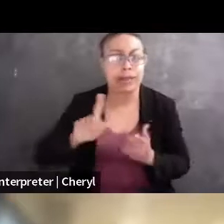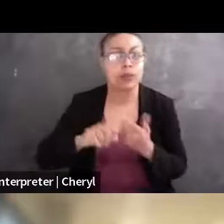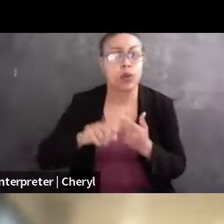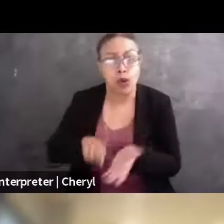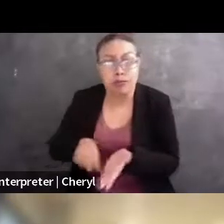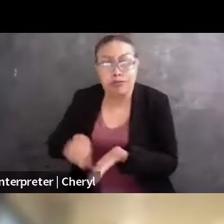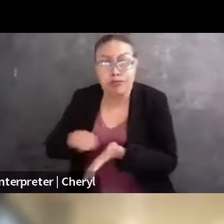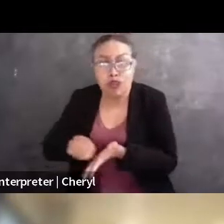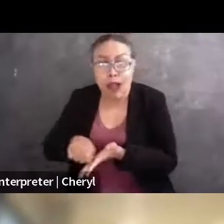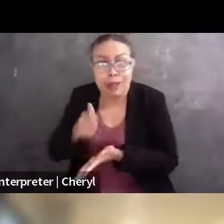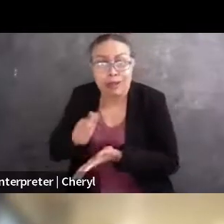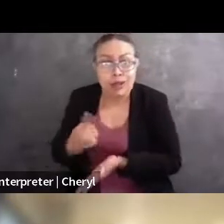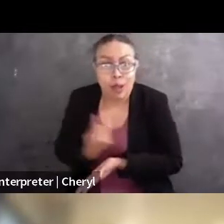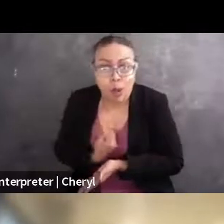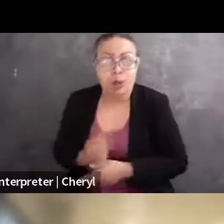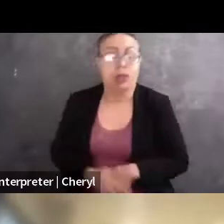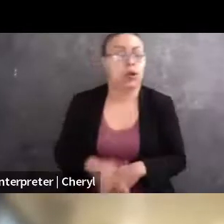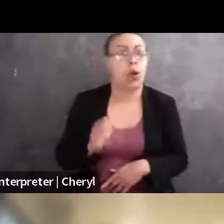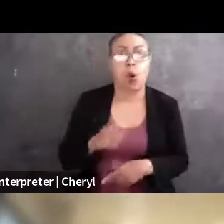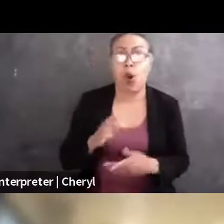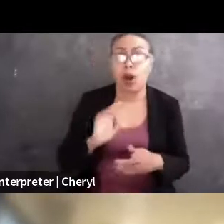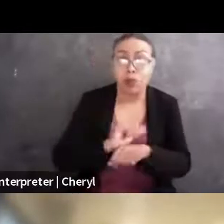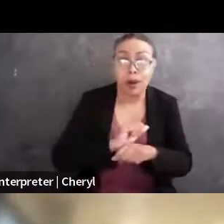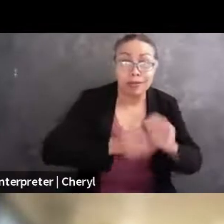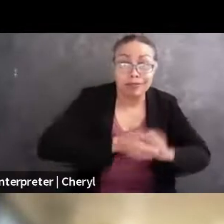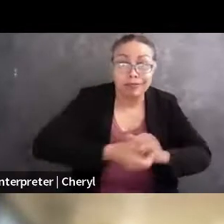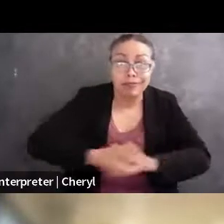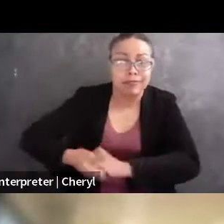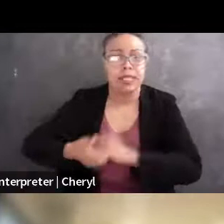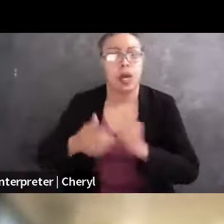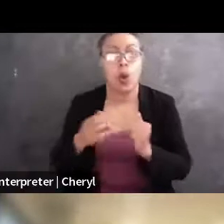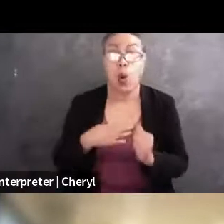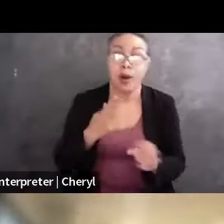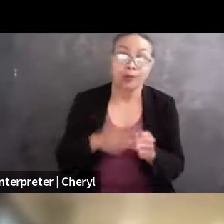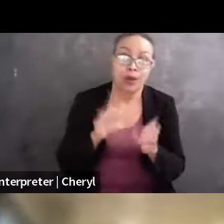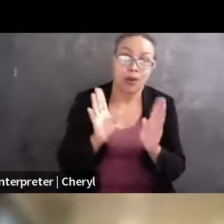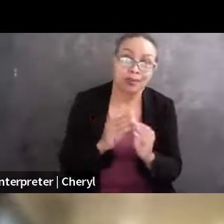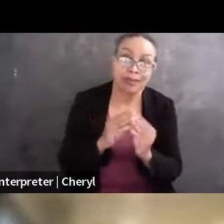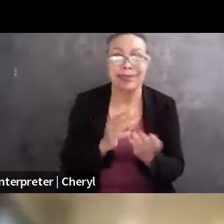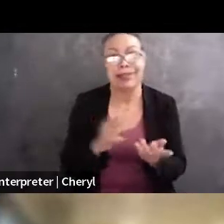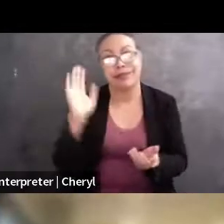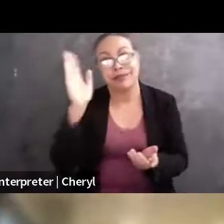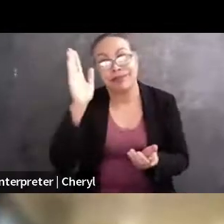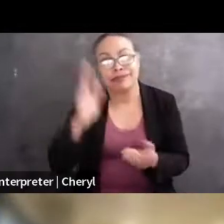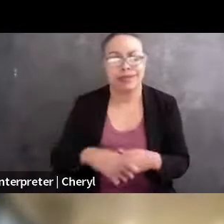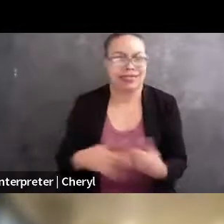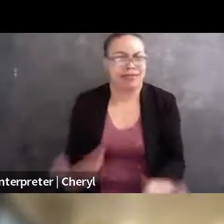Is it, you know, coalition work? Is it, you know, being on Zoom panels? What do you, what are your typical days like?